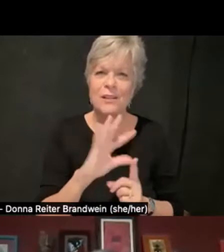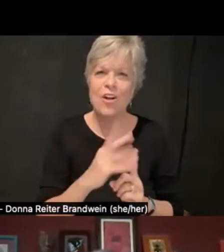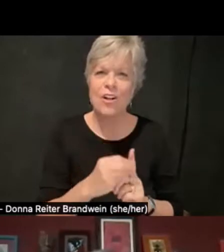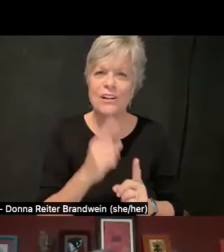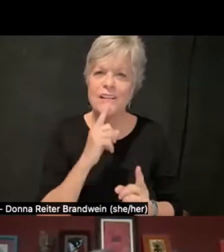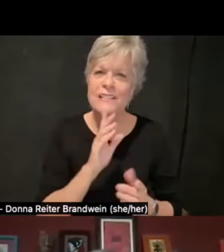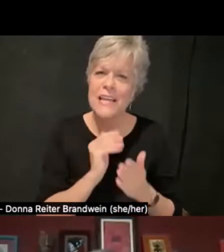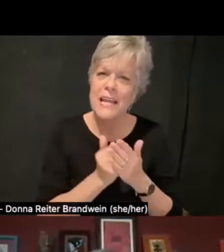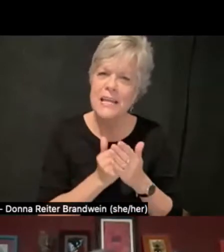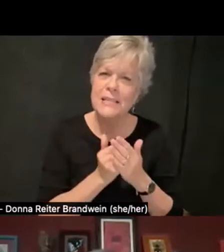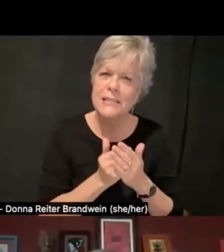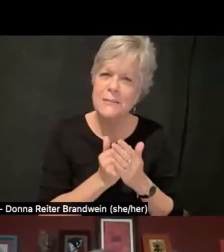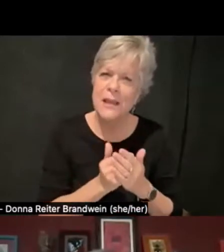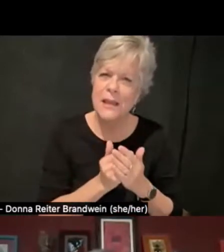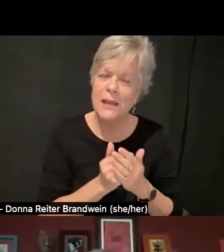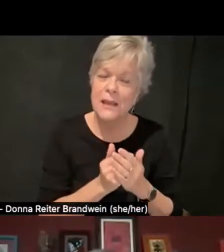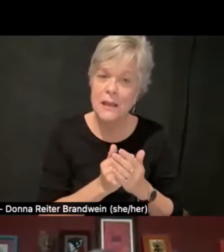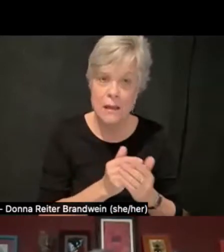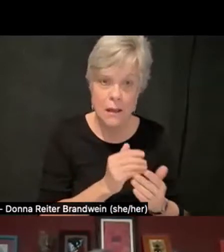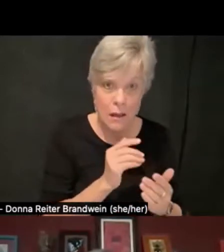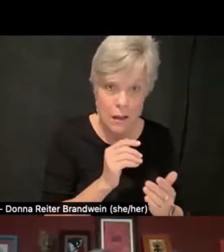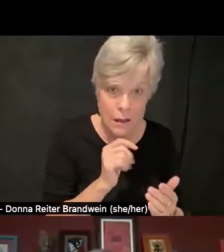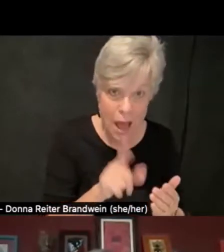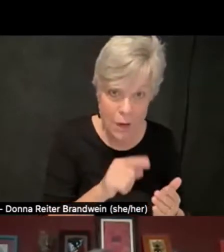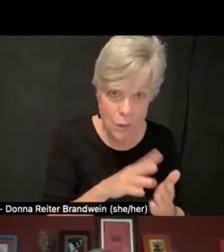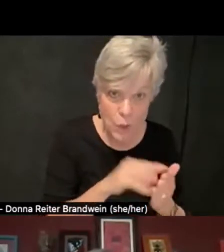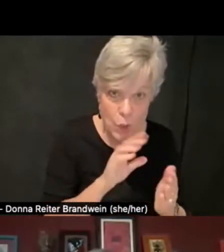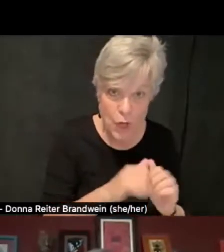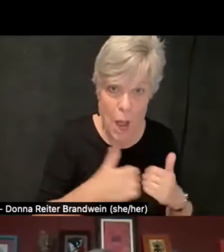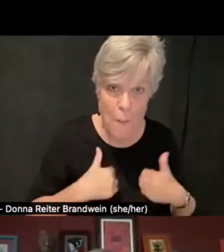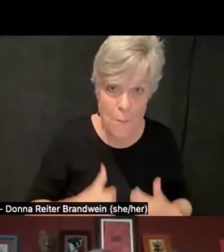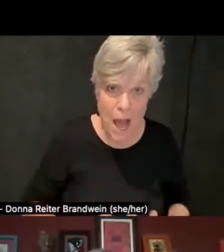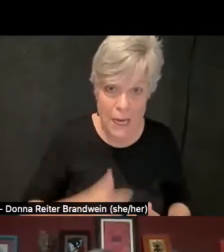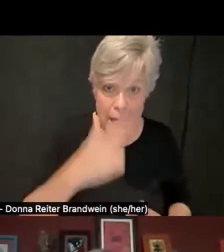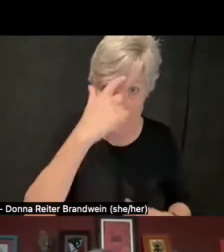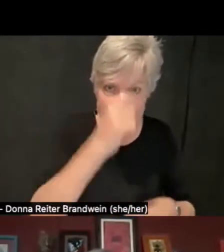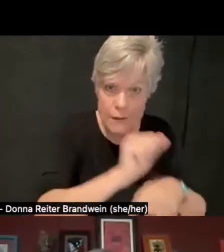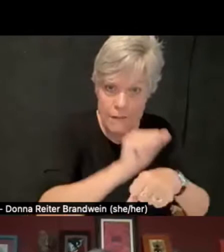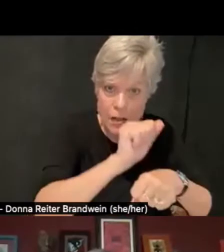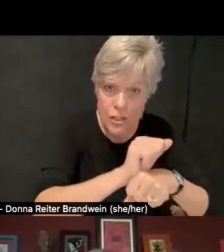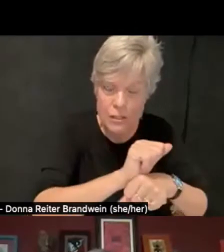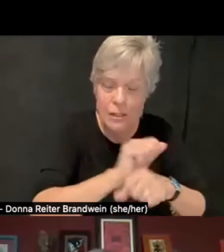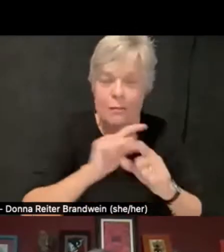around not only learning how one's body and mind functions, but learning what you can do